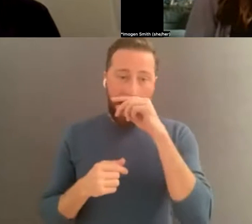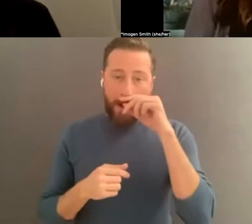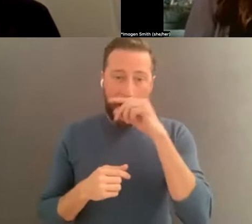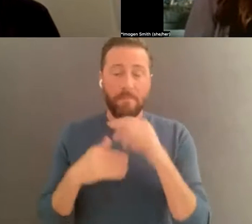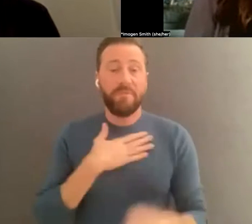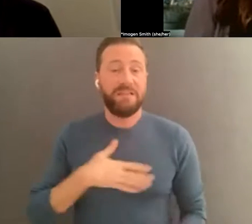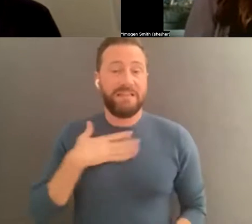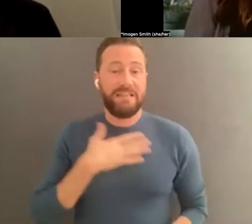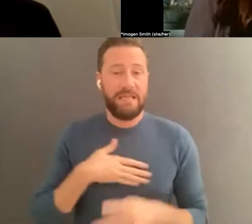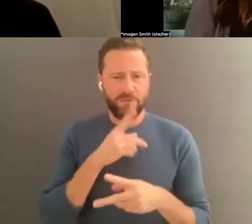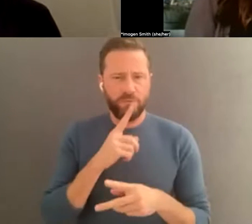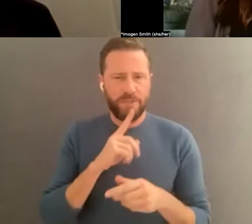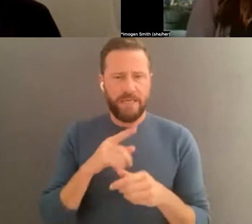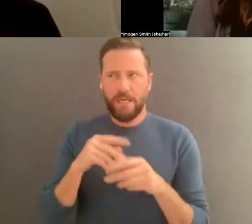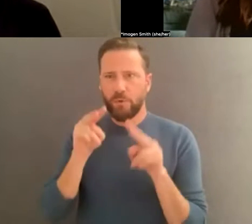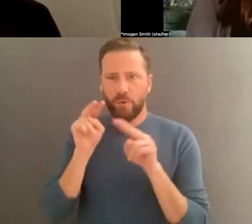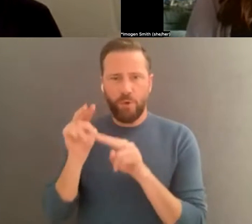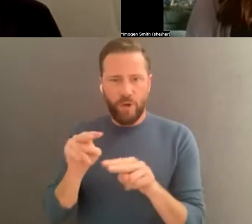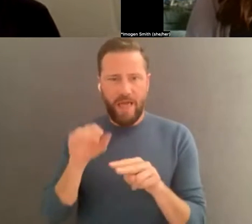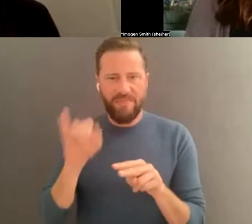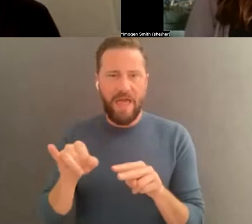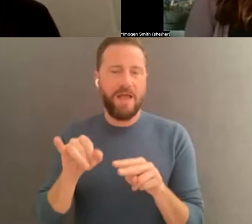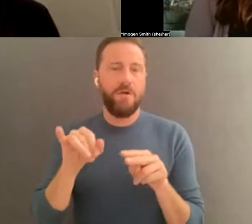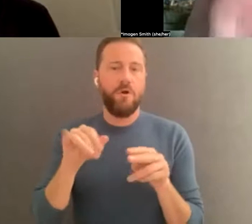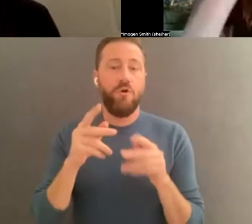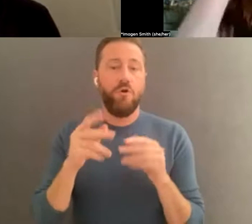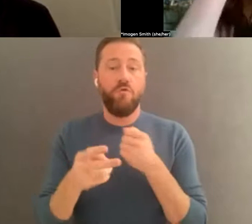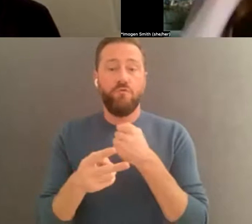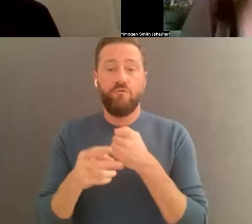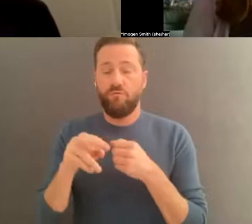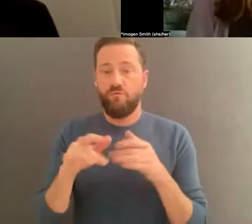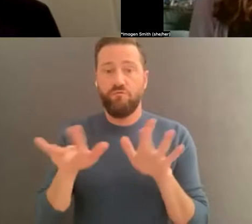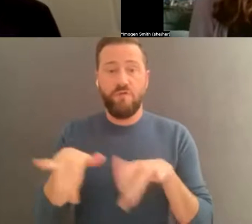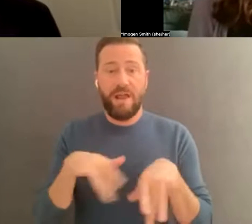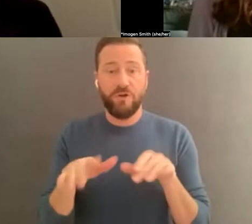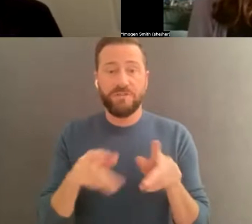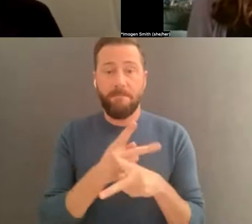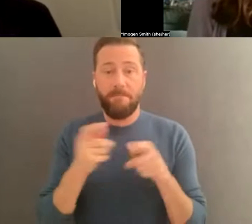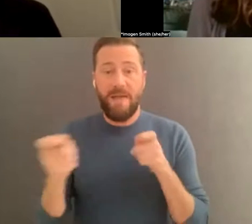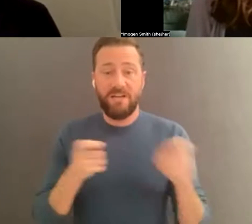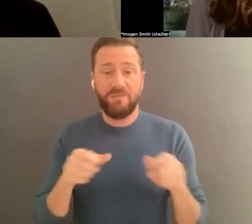section of the Dance/NYC artist's legacy toolkit, which the direct link to